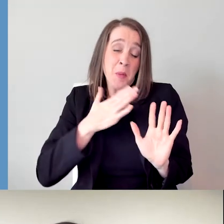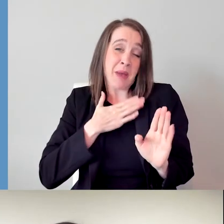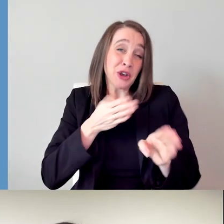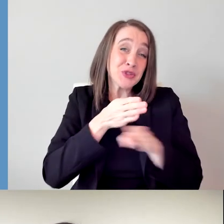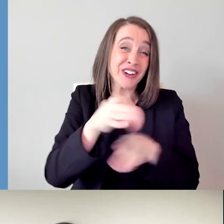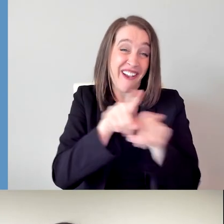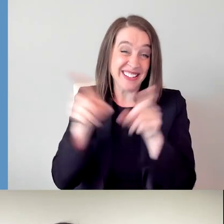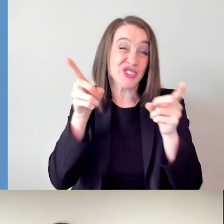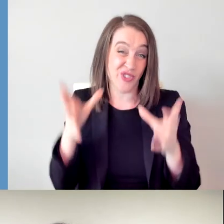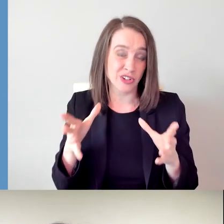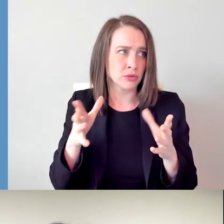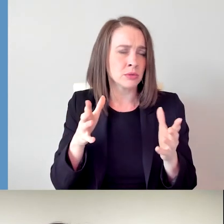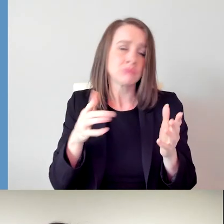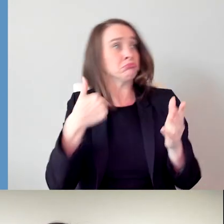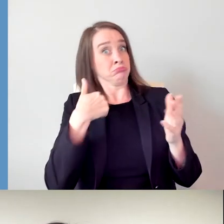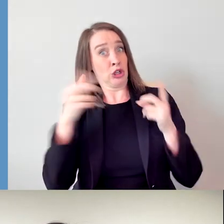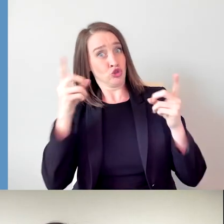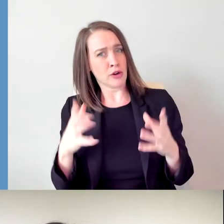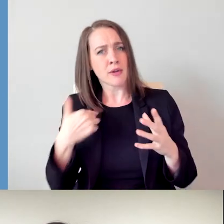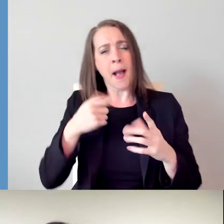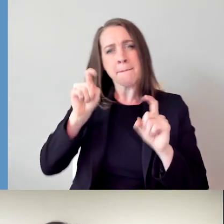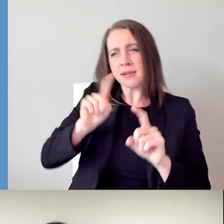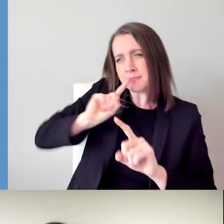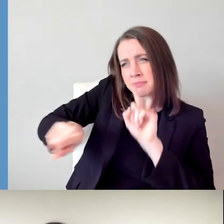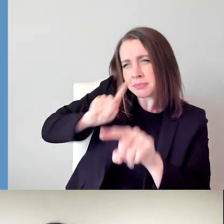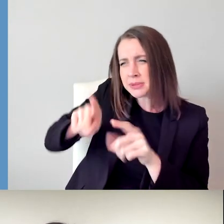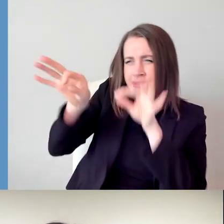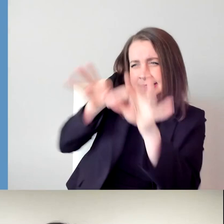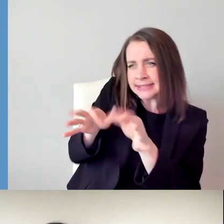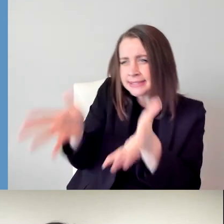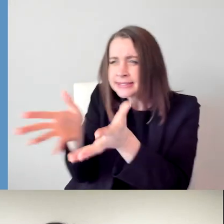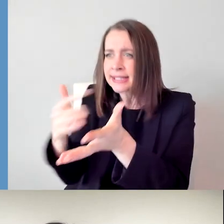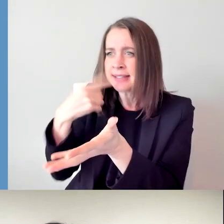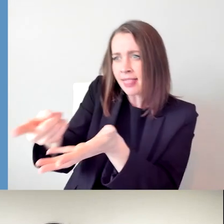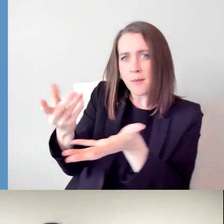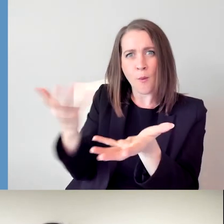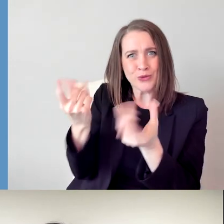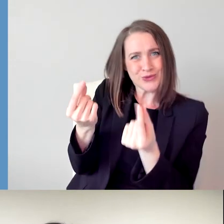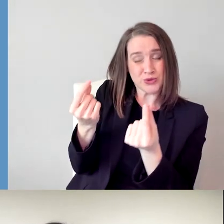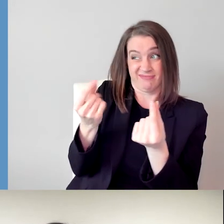You have to direct someone to do what you want them to do, which is part of the skill that I use on set with actors.